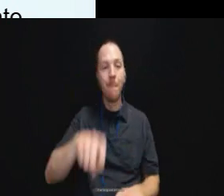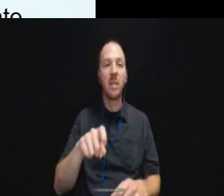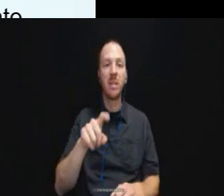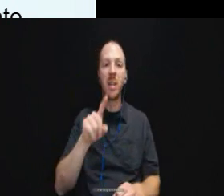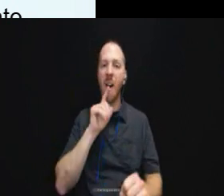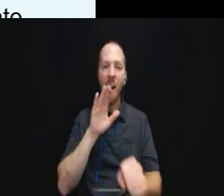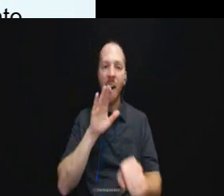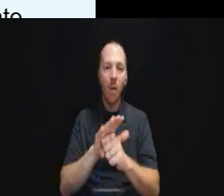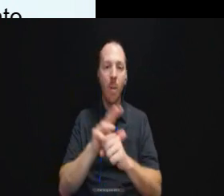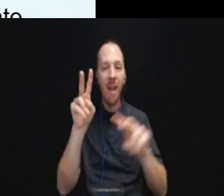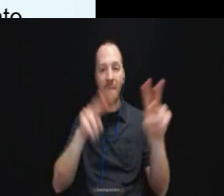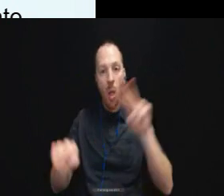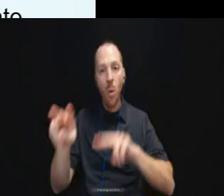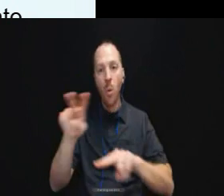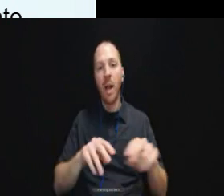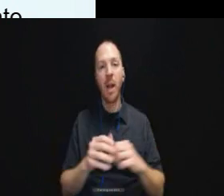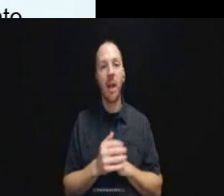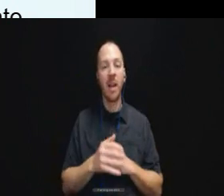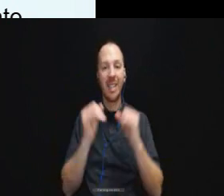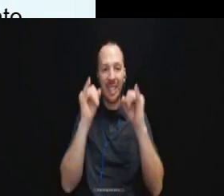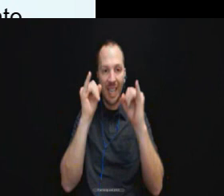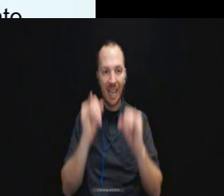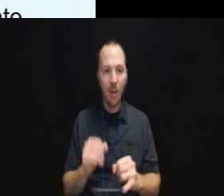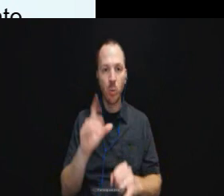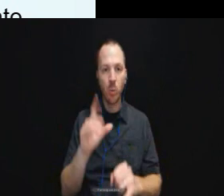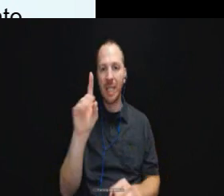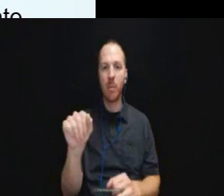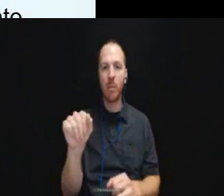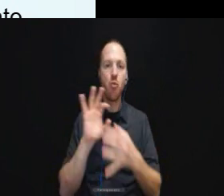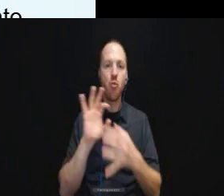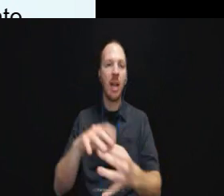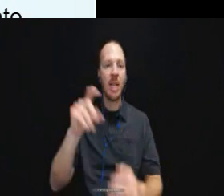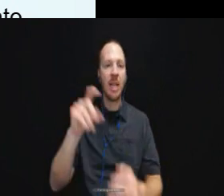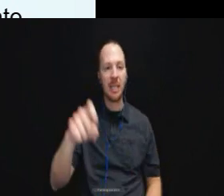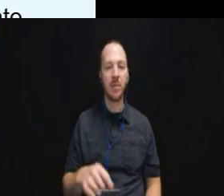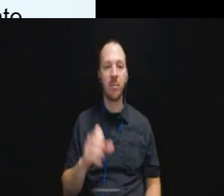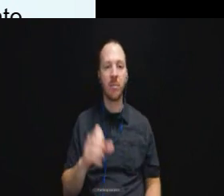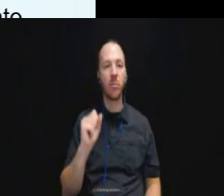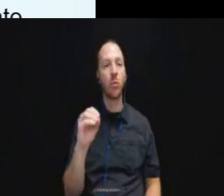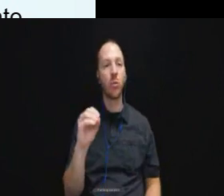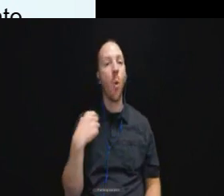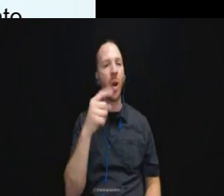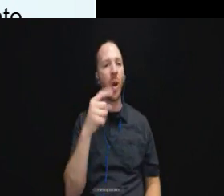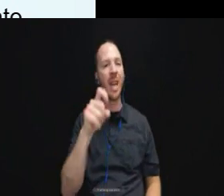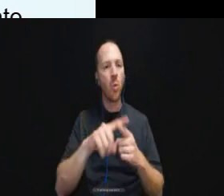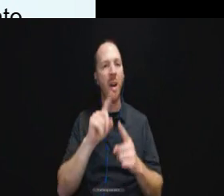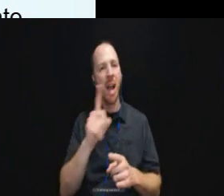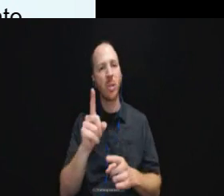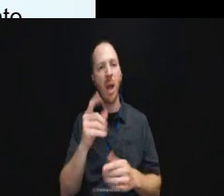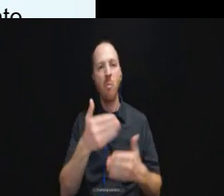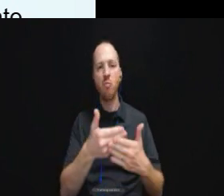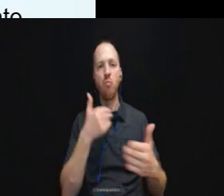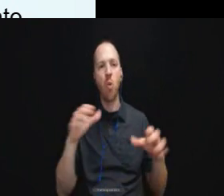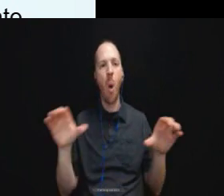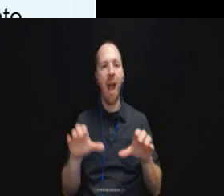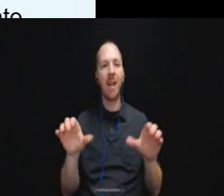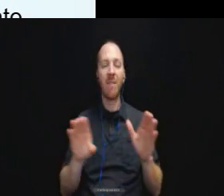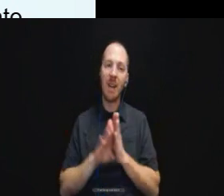an individual's disability related needs. We need to be proactive and develop a process to do so.